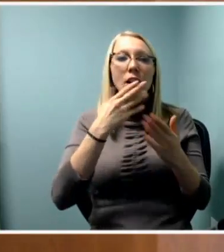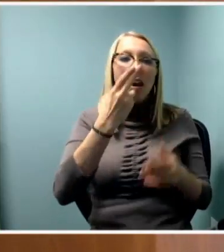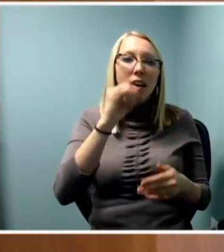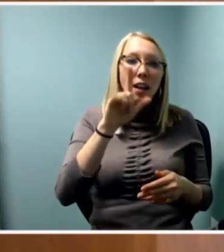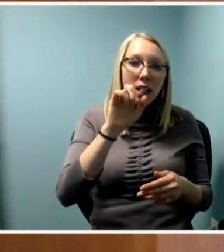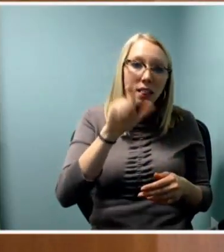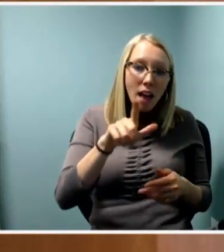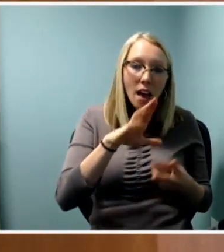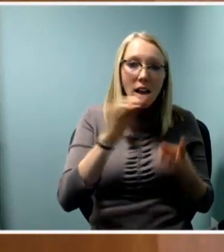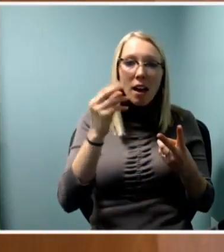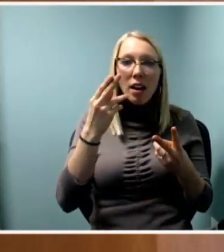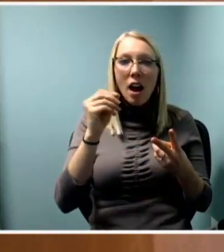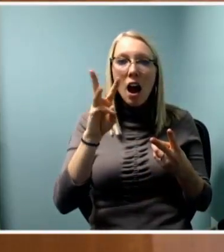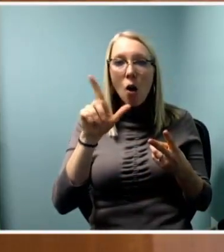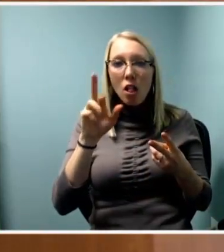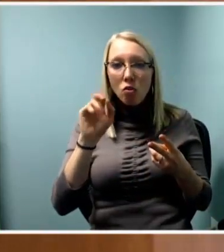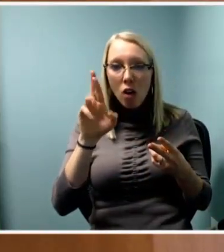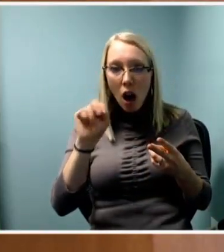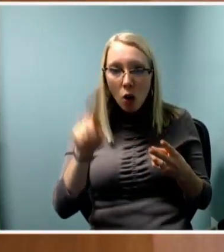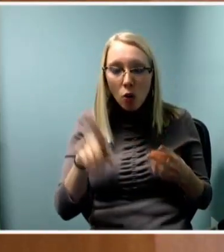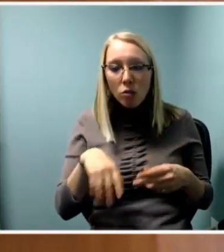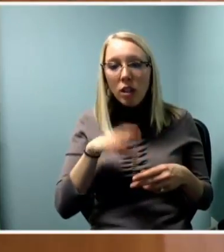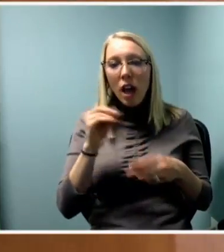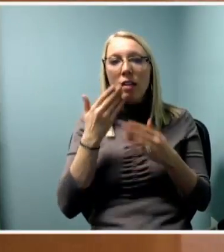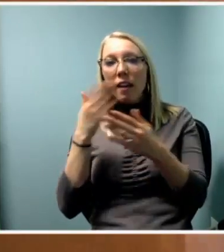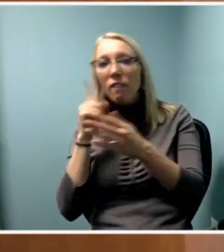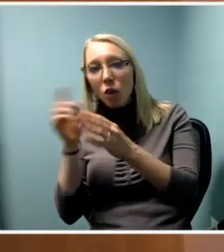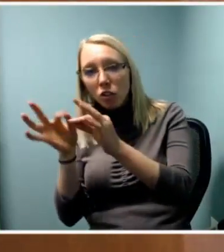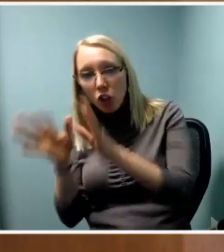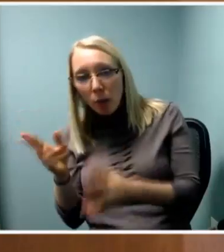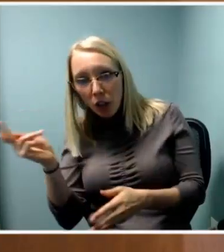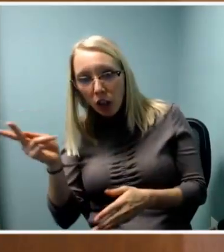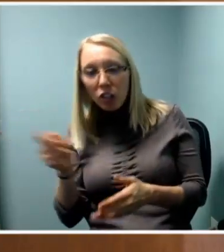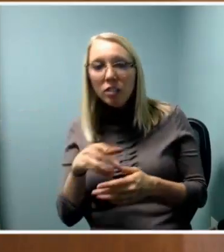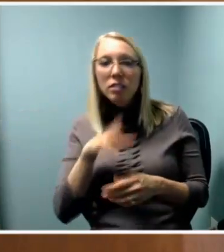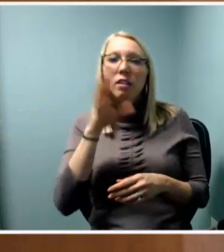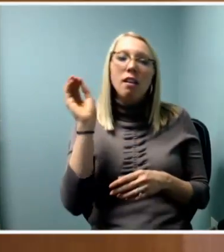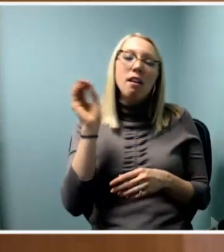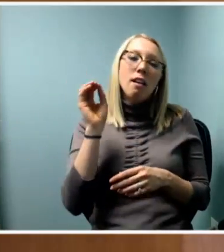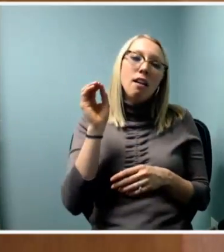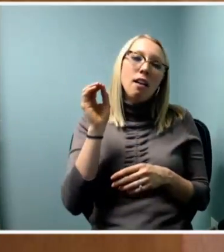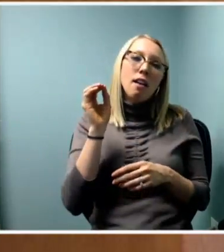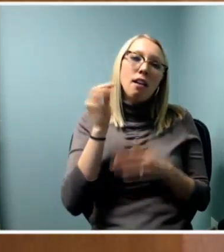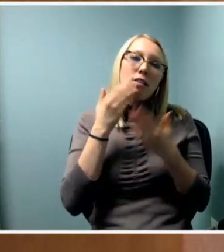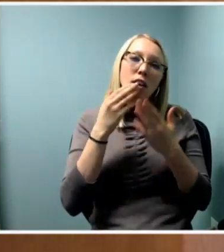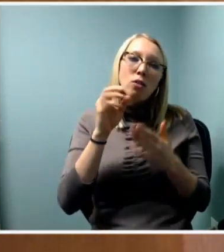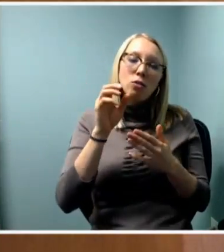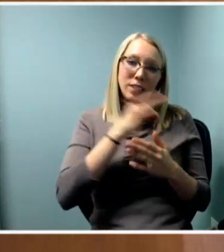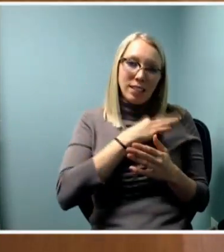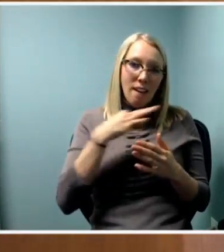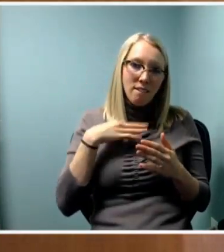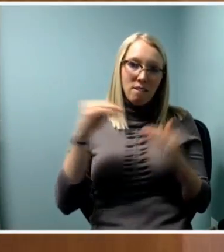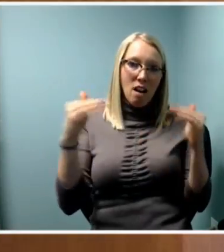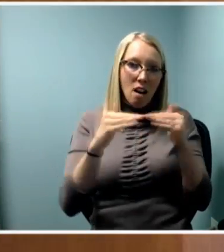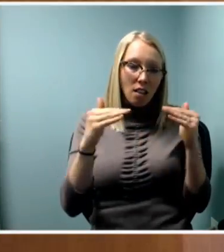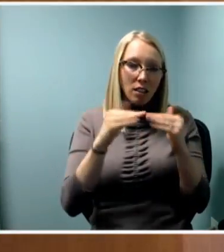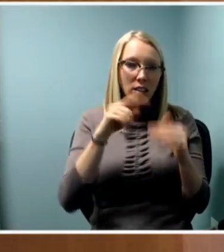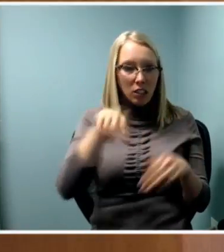and to the interpreters and to staff, colleagues who went way above and beyond